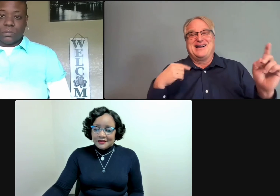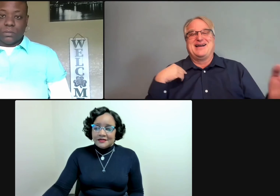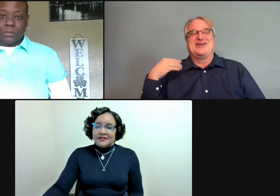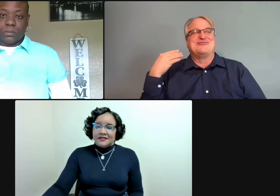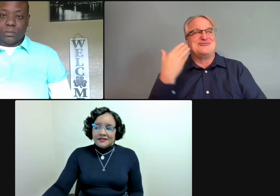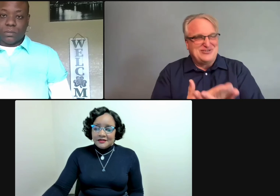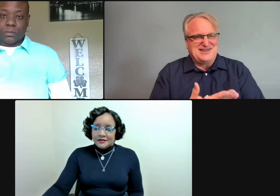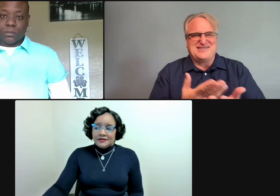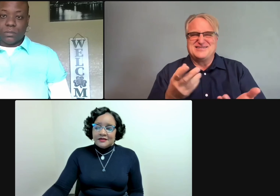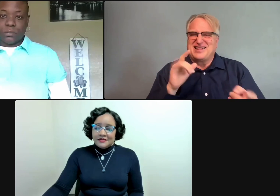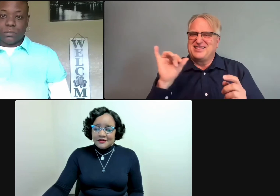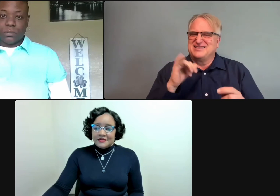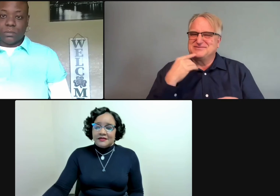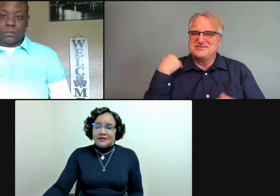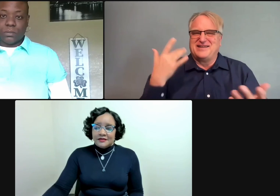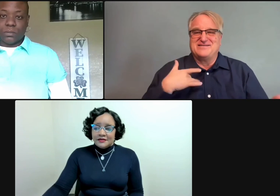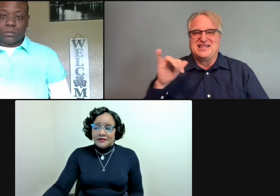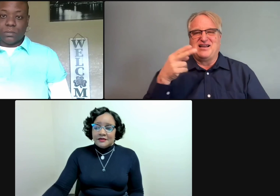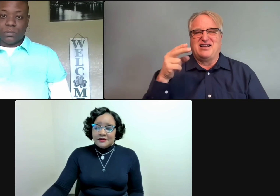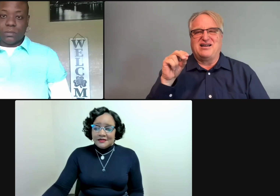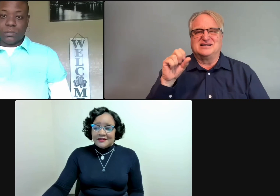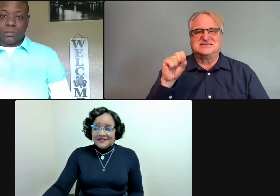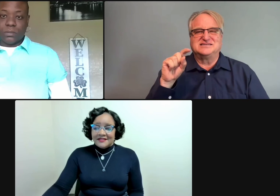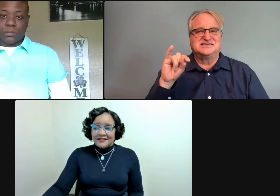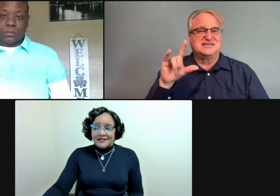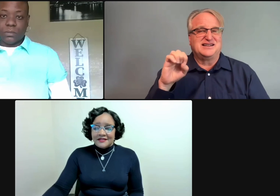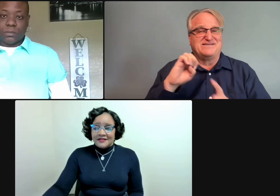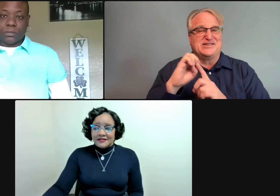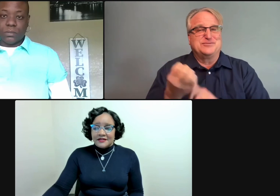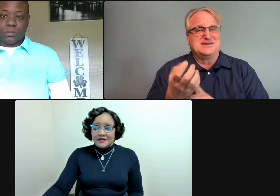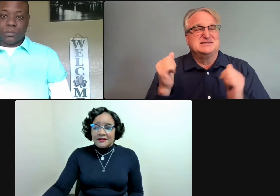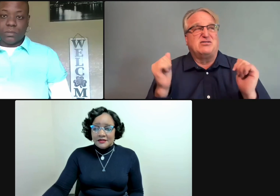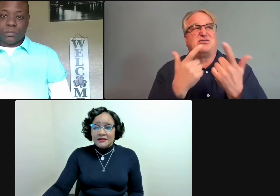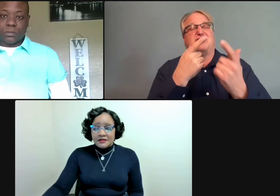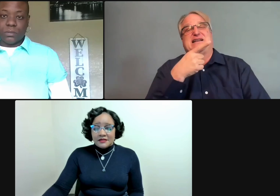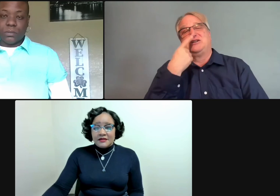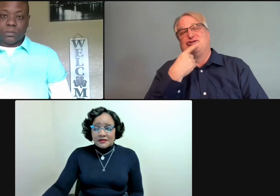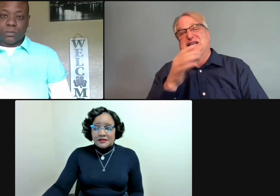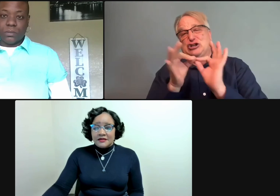And that's what adds to it feeling like a hostile environment. And this comes from when hearing interpreters feel